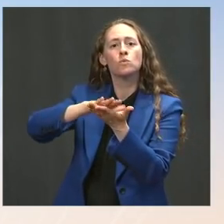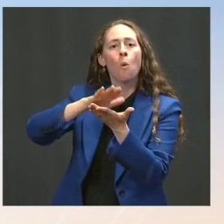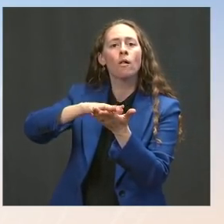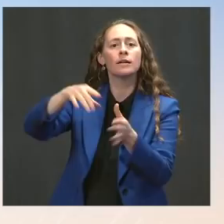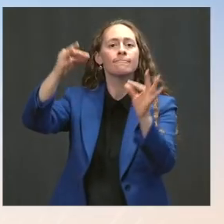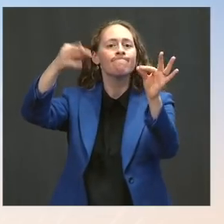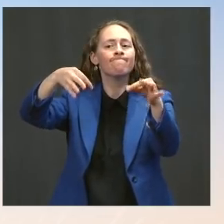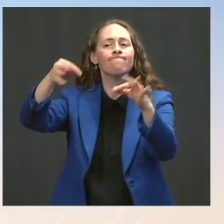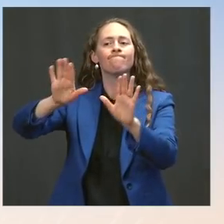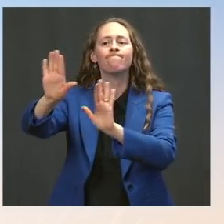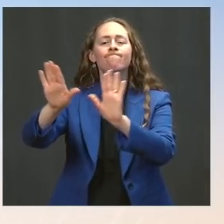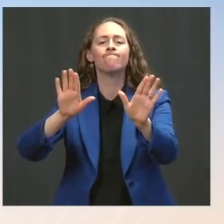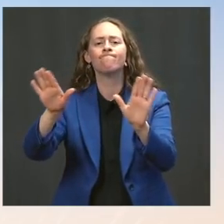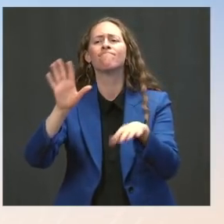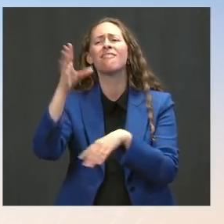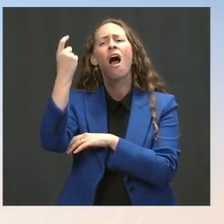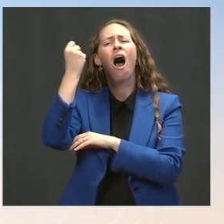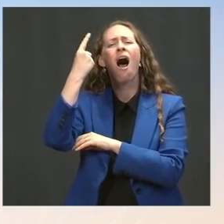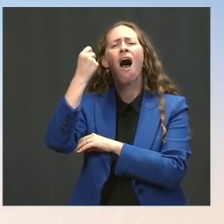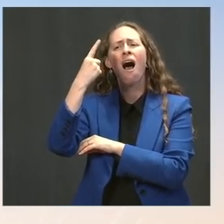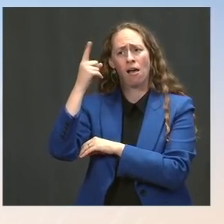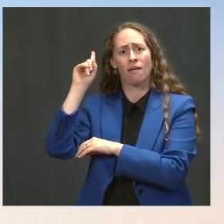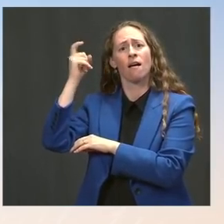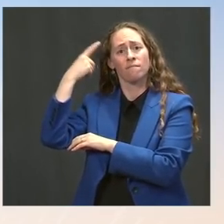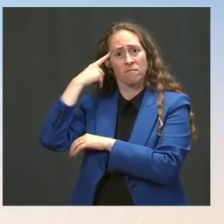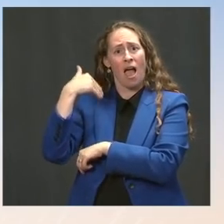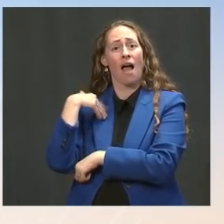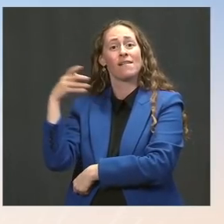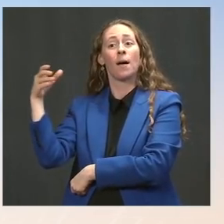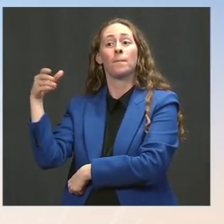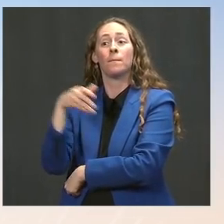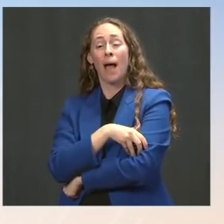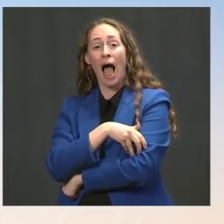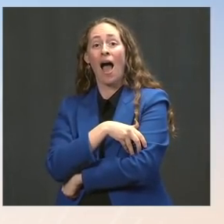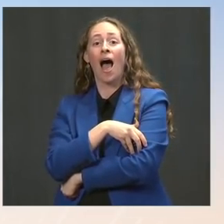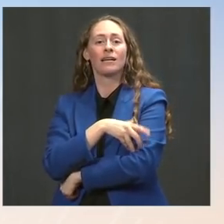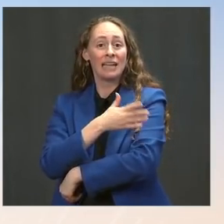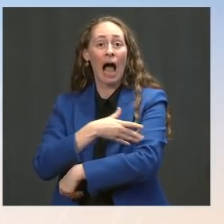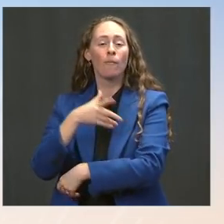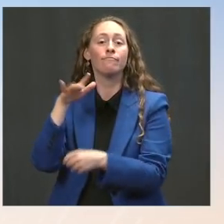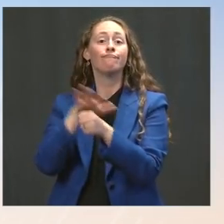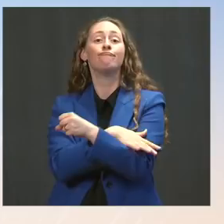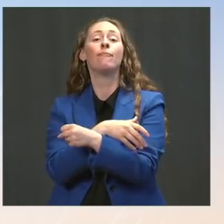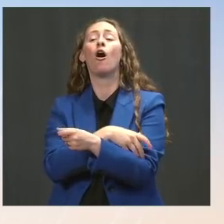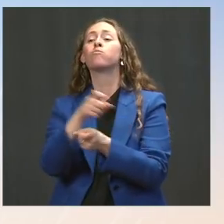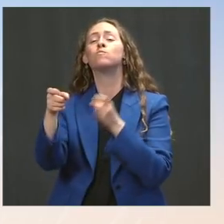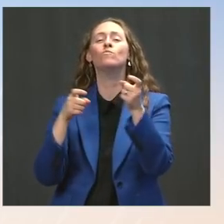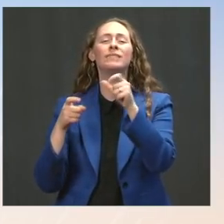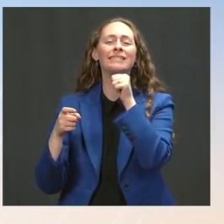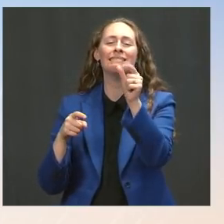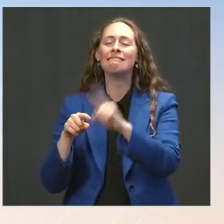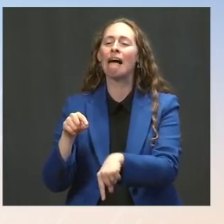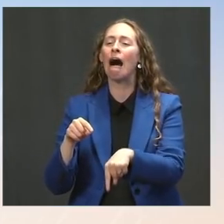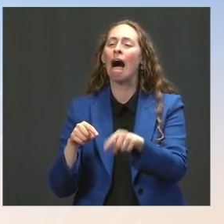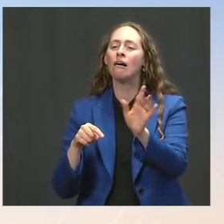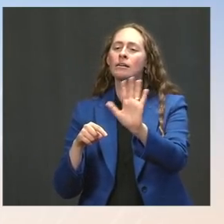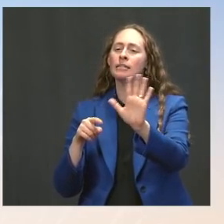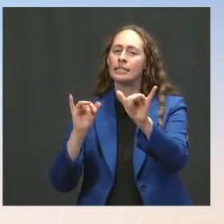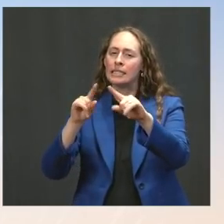has and there's certain powers the federal government does not have. But we're talking about a couple of different things here. One is public health guidance by the CDC,